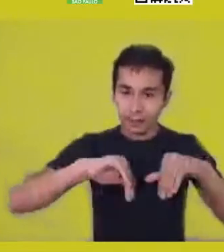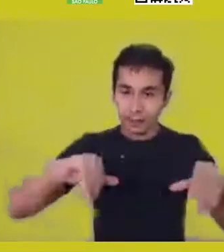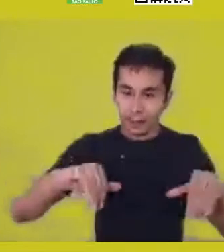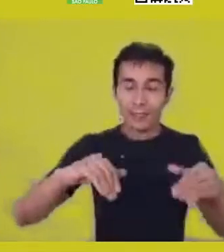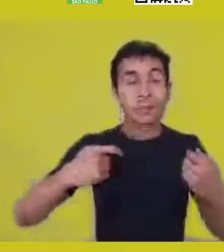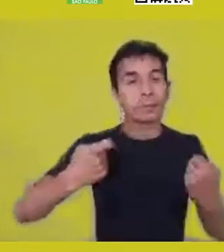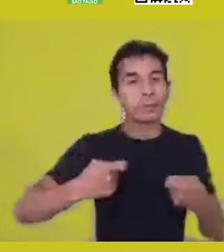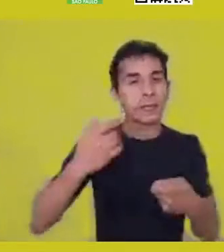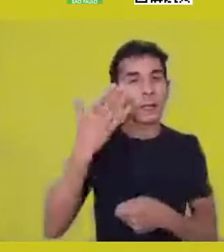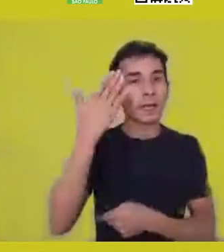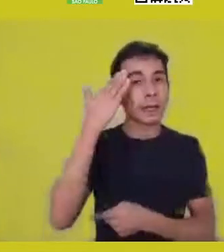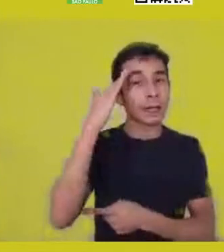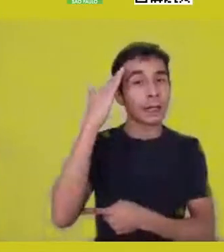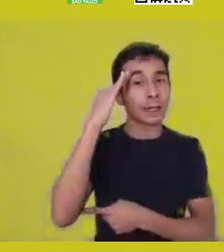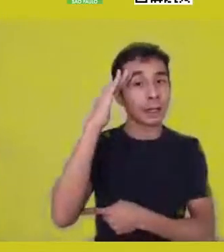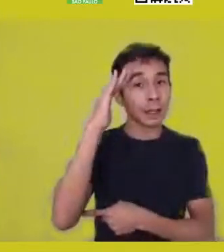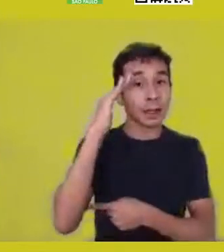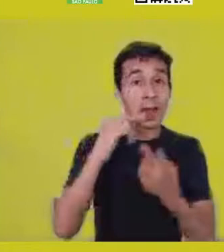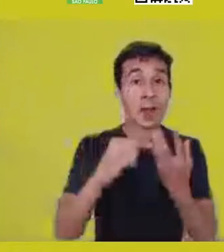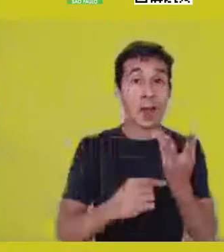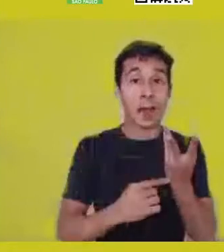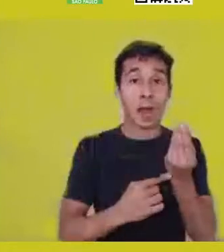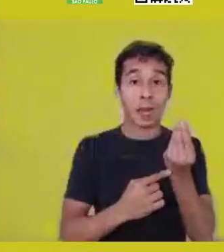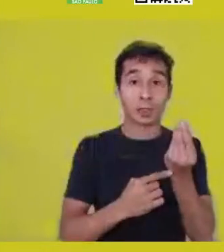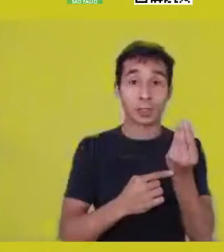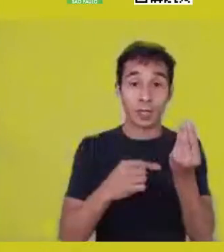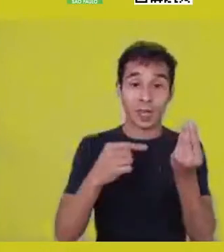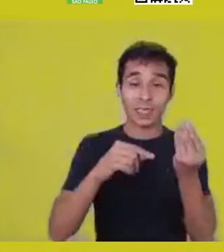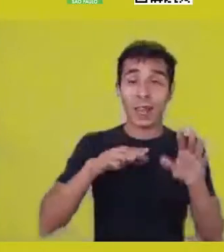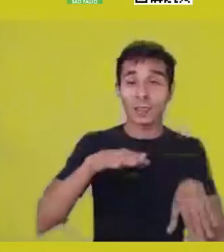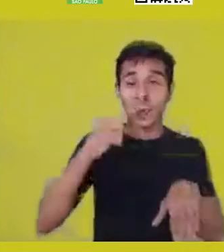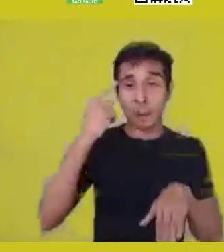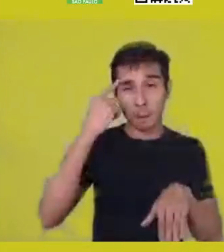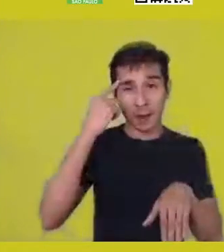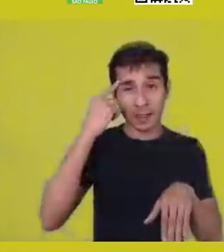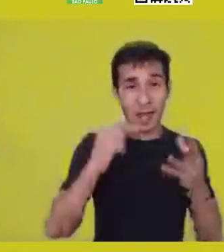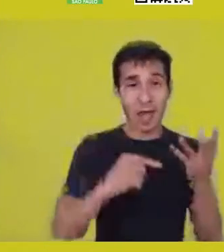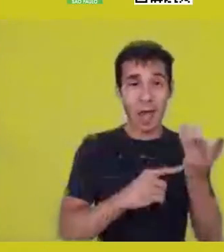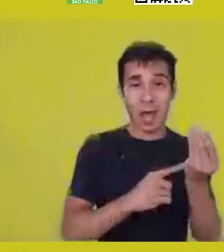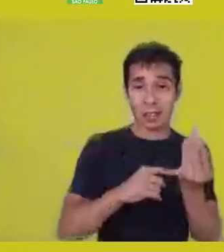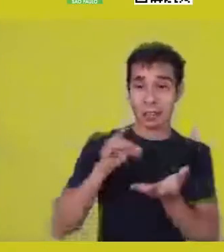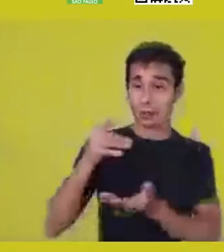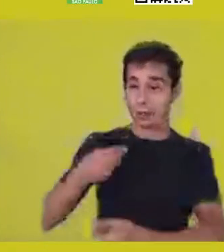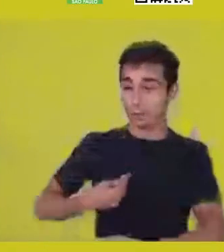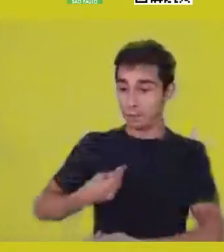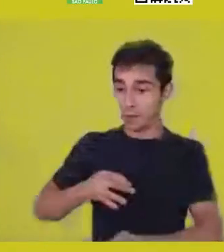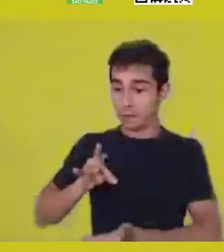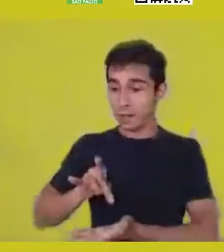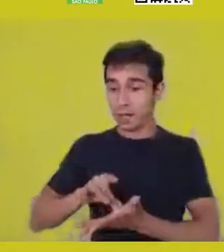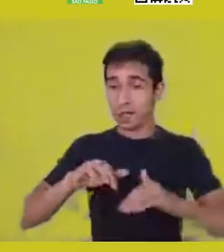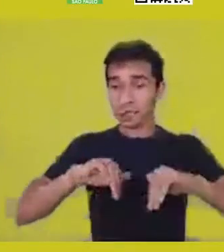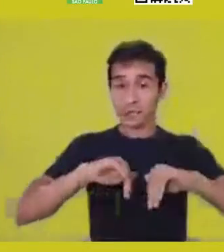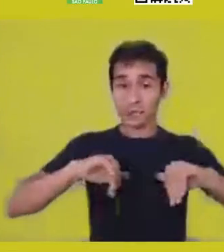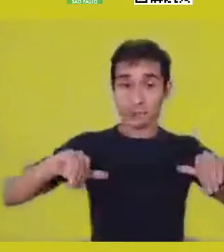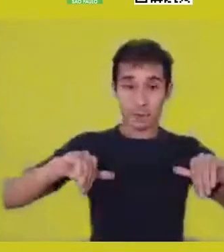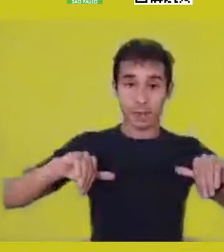is thought within this logic. And the logic you are proposing is different.